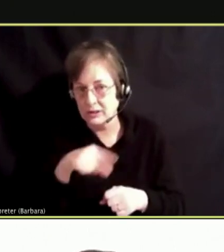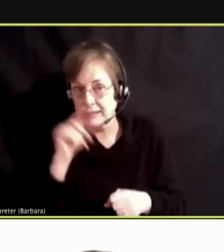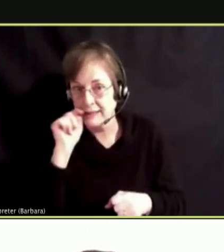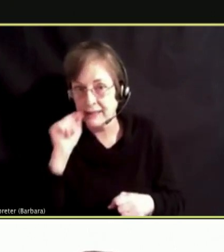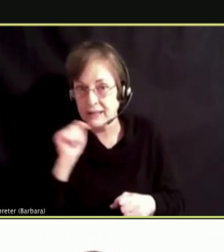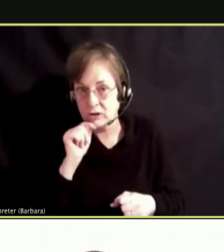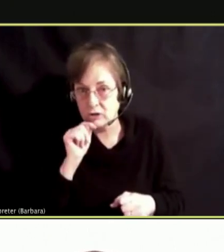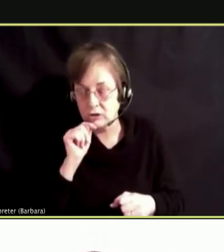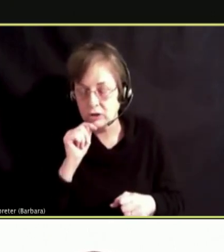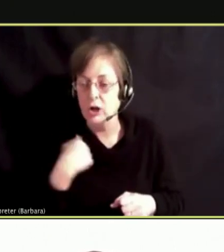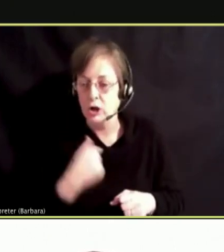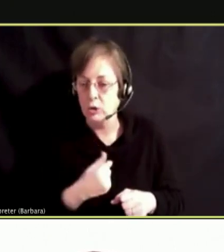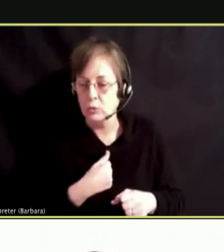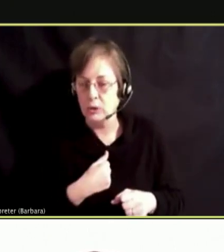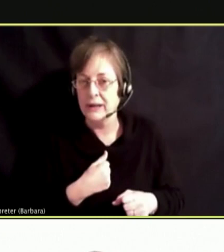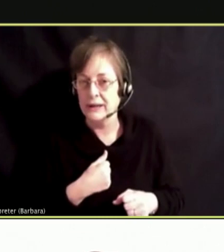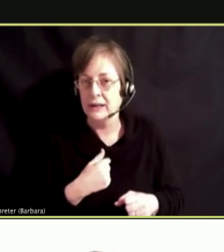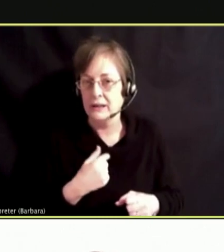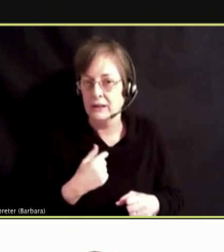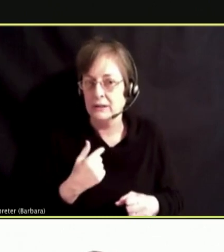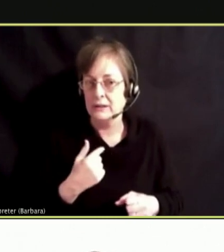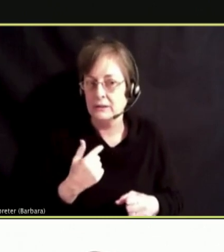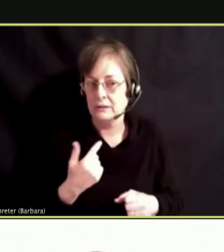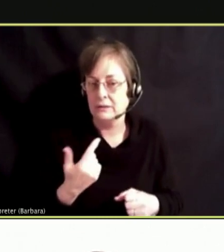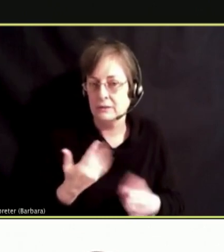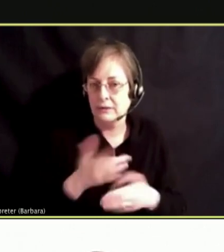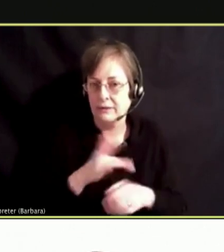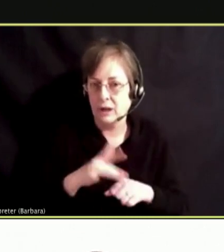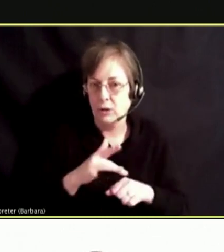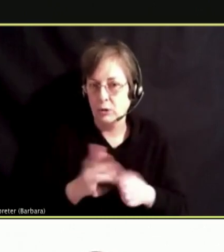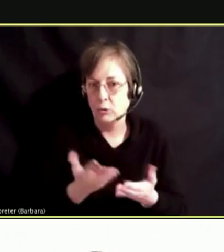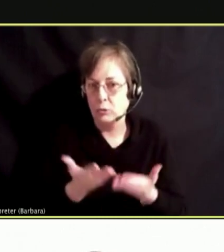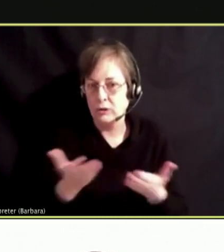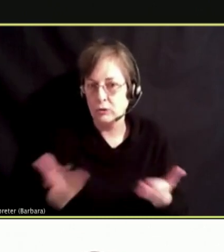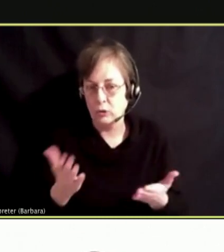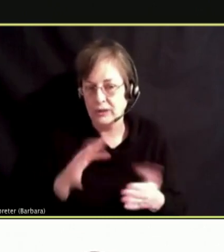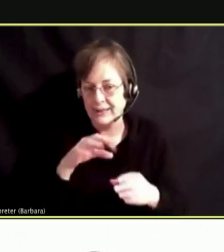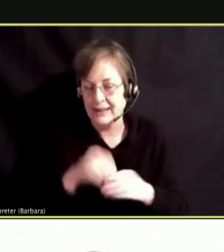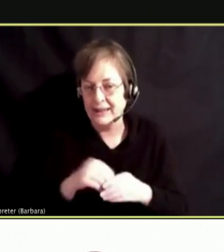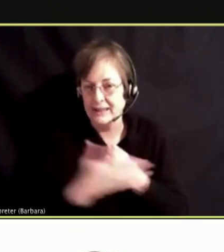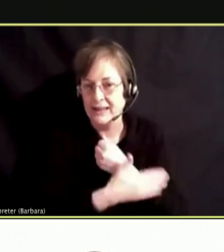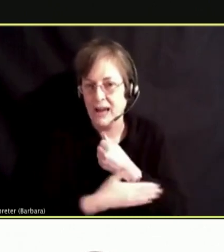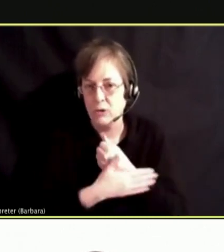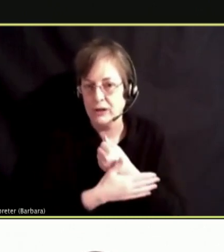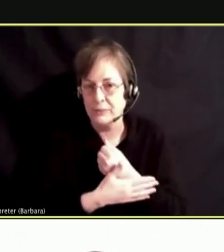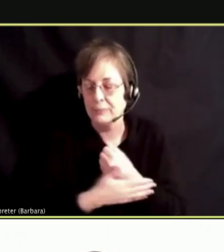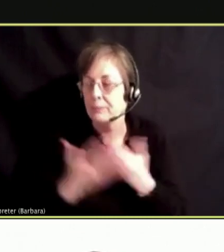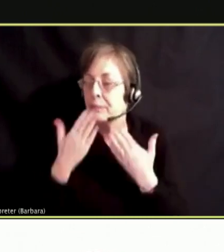ARE A RESOURCE IN THE COUNTY. THANK YOU.